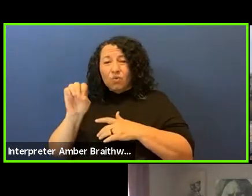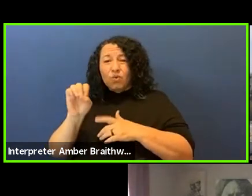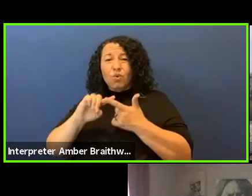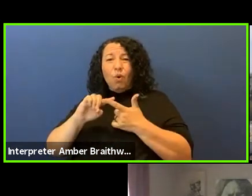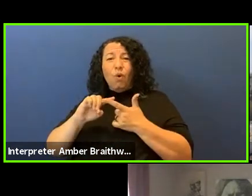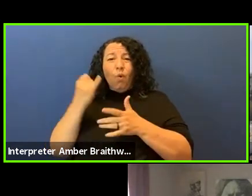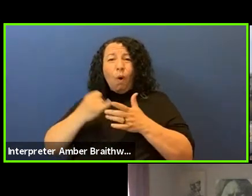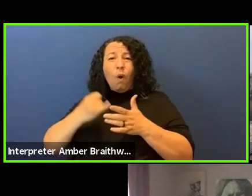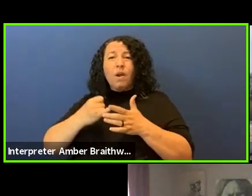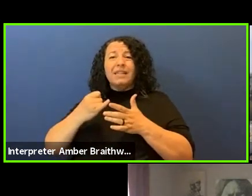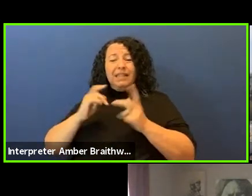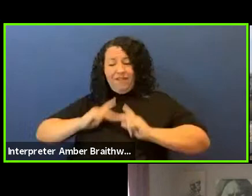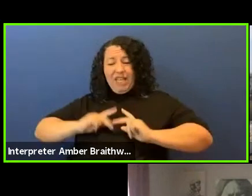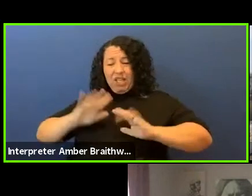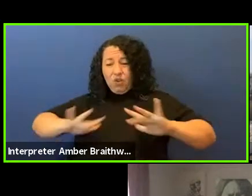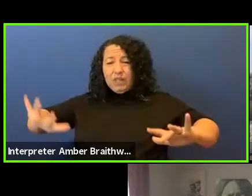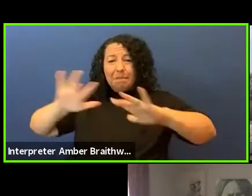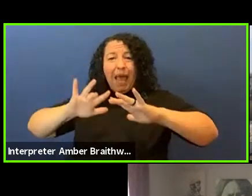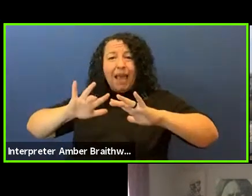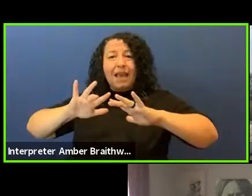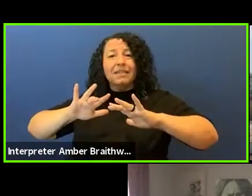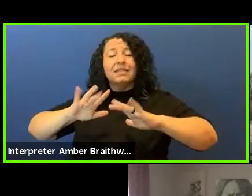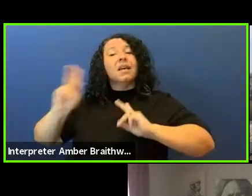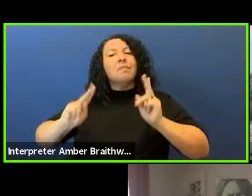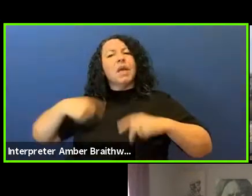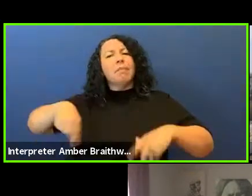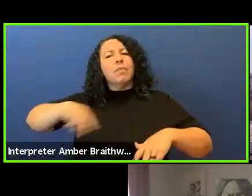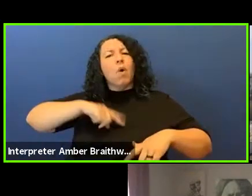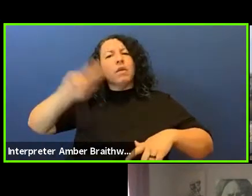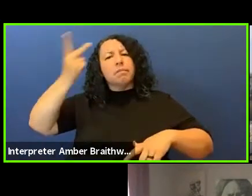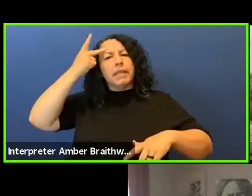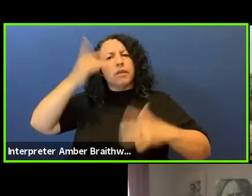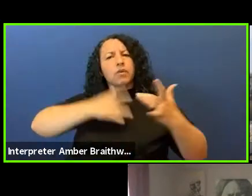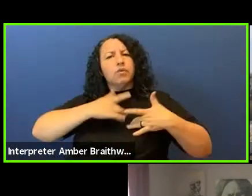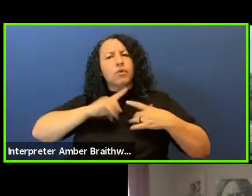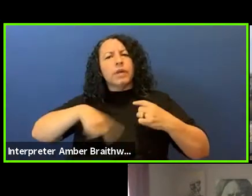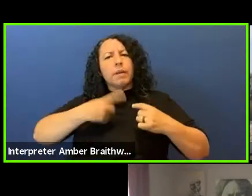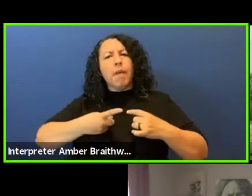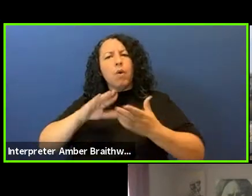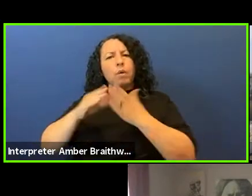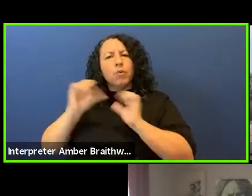where those of us who are political and concerned about our community can gather.